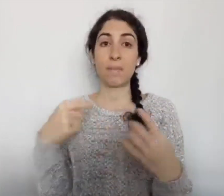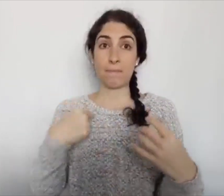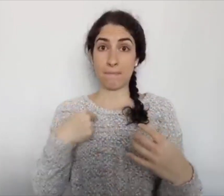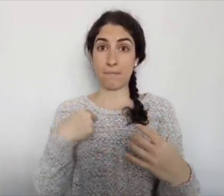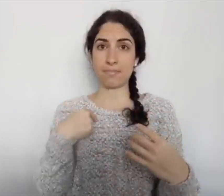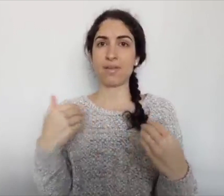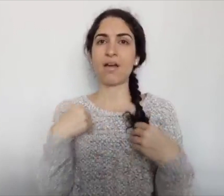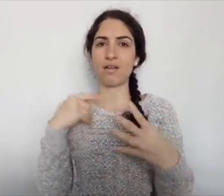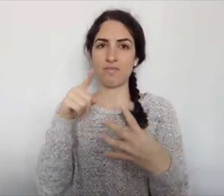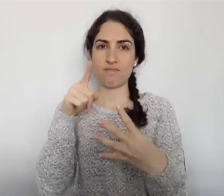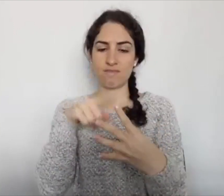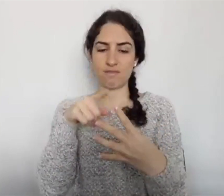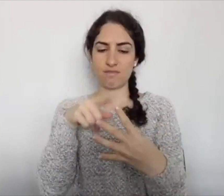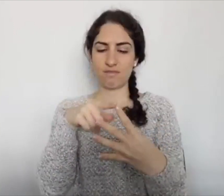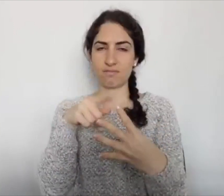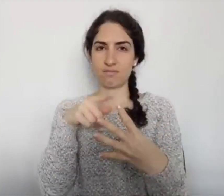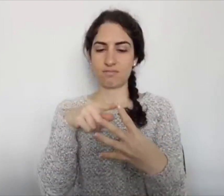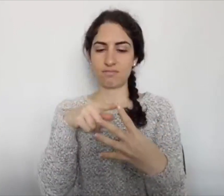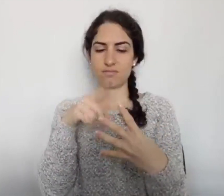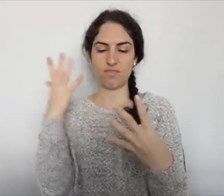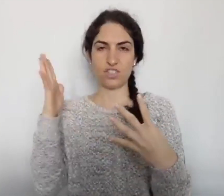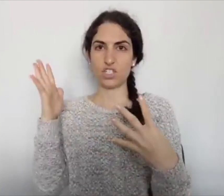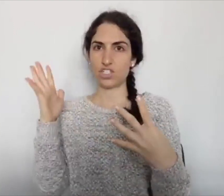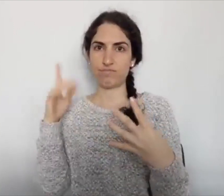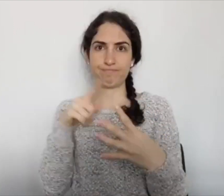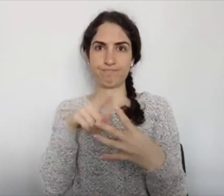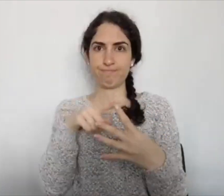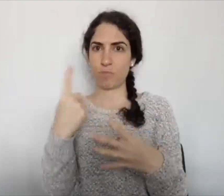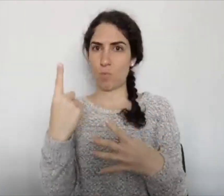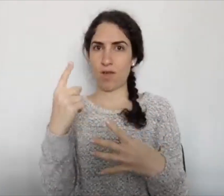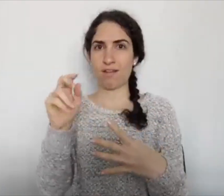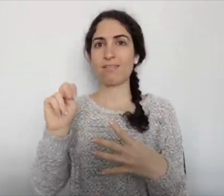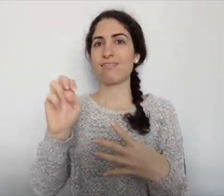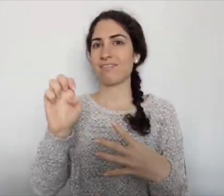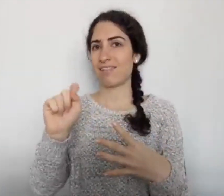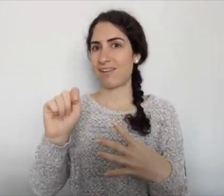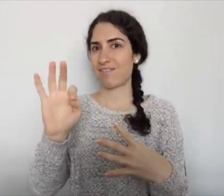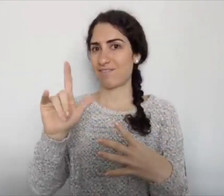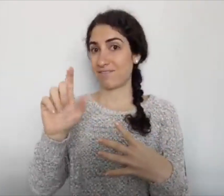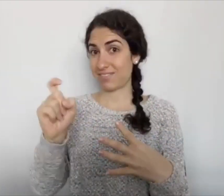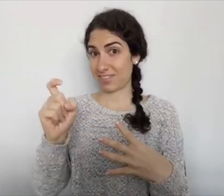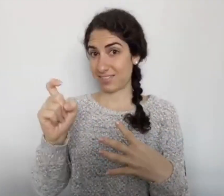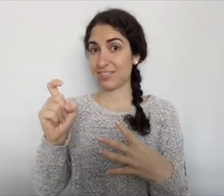I have the first one, that's it: one, Netflix.